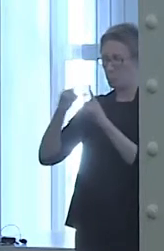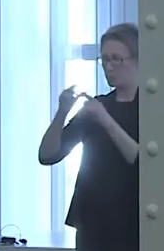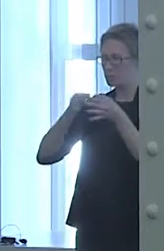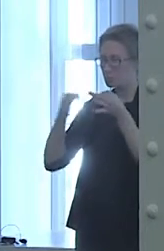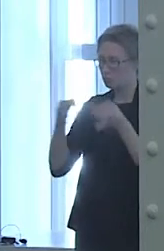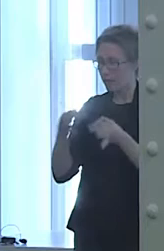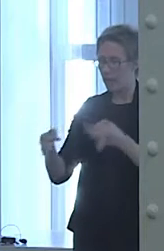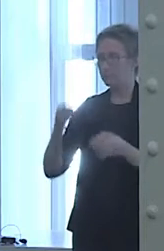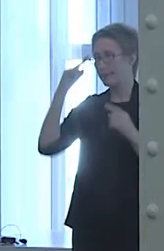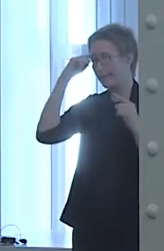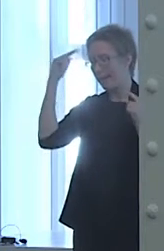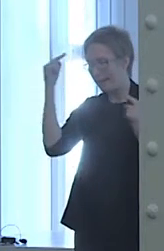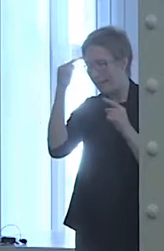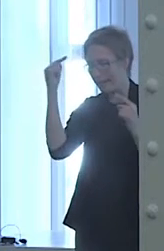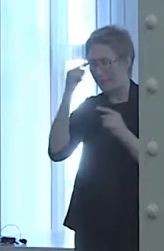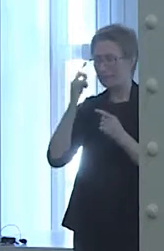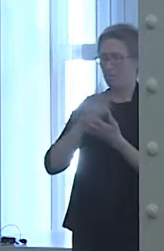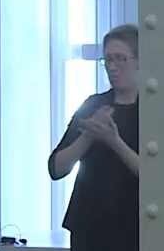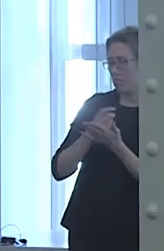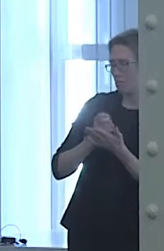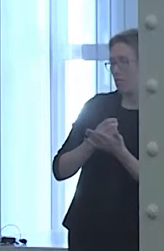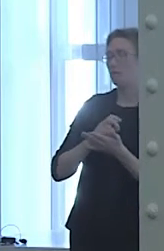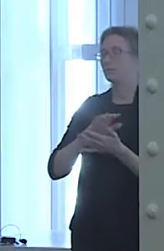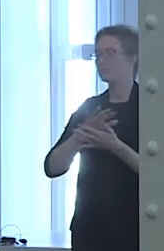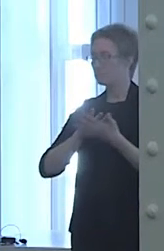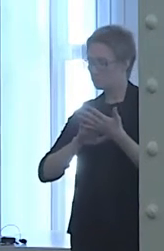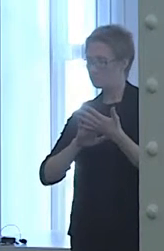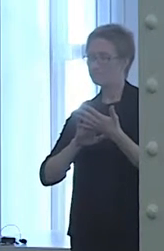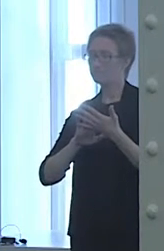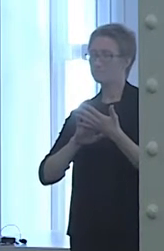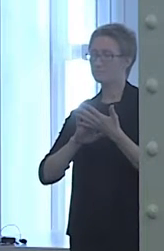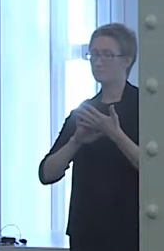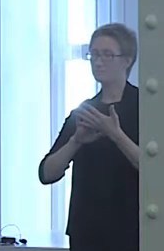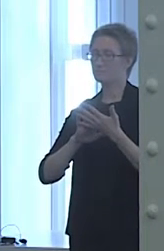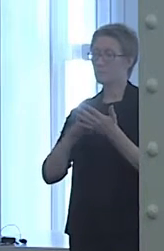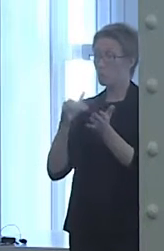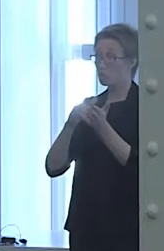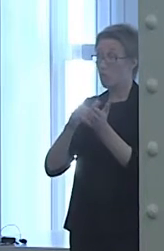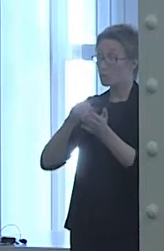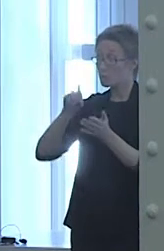Practitioners should inquire about somatic symptoms because it's uncomfortable for a lot of Asian-Americans